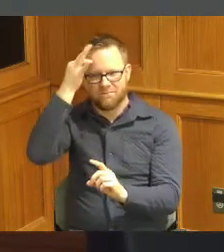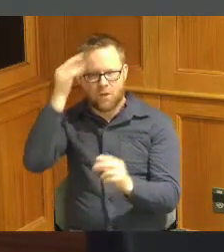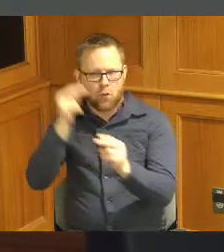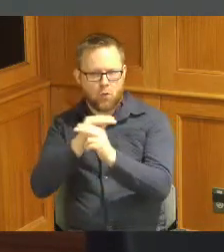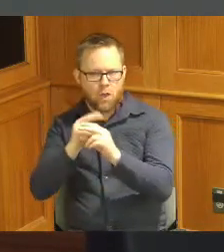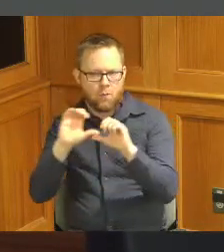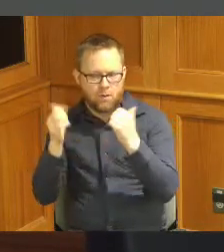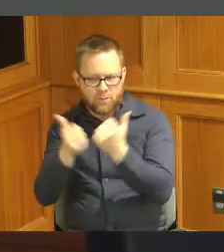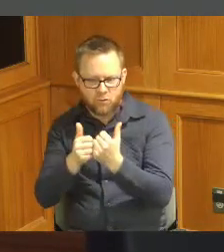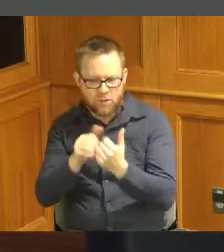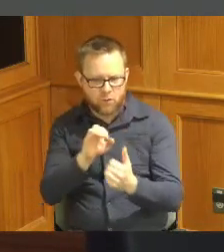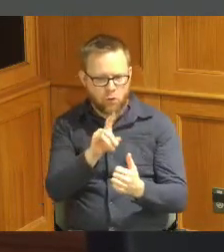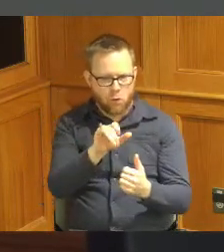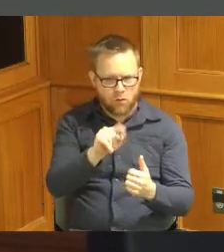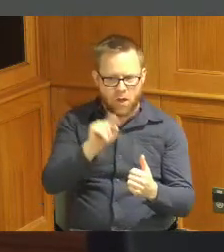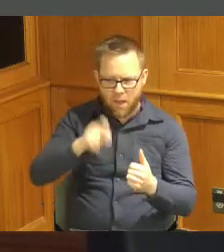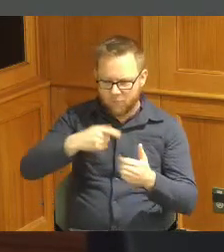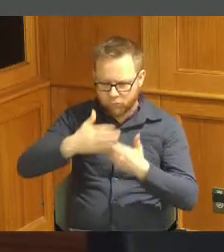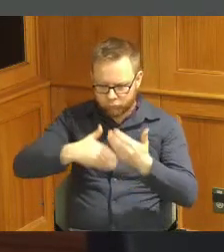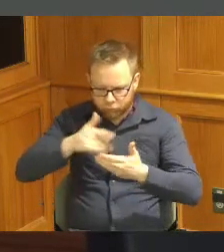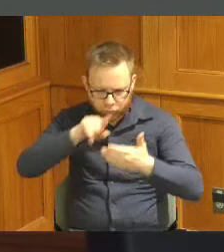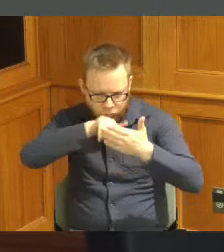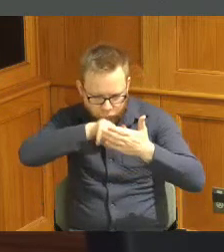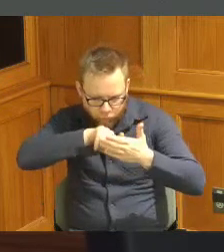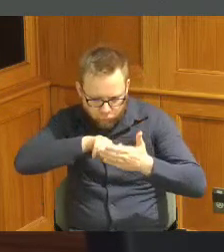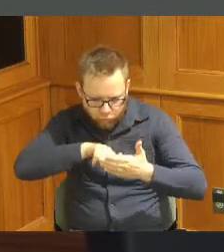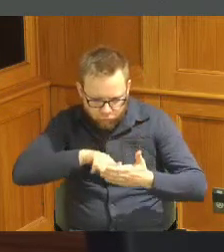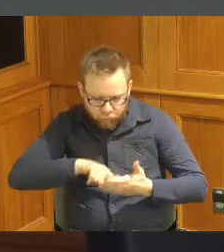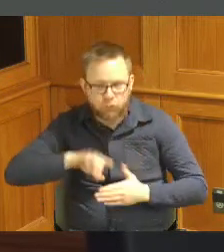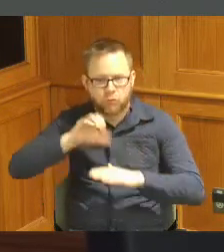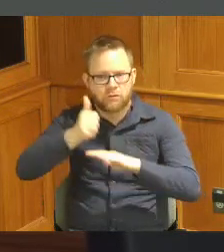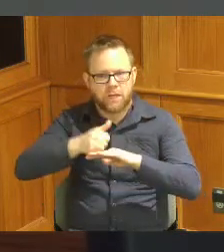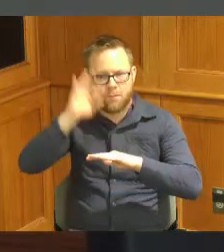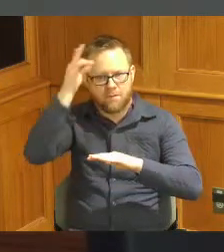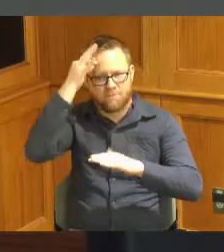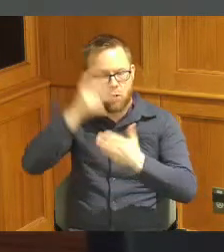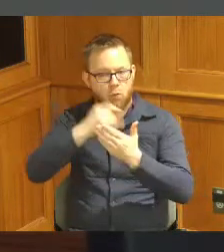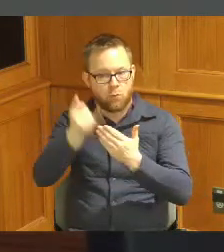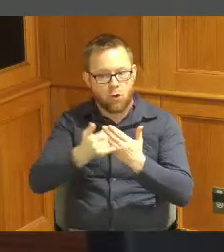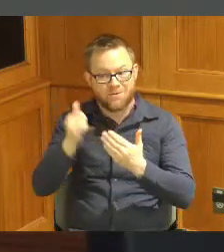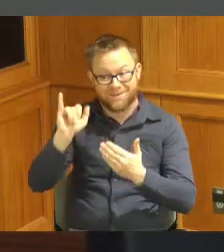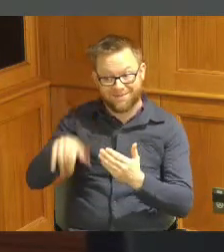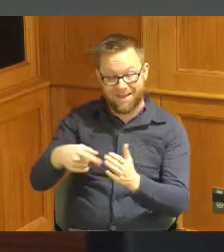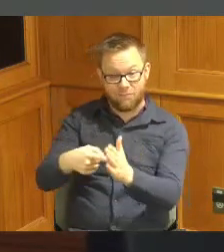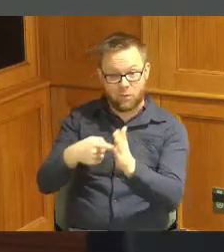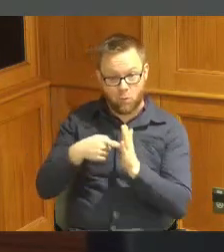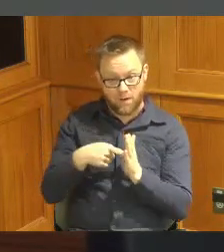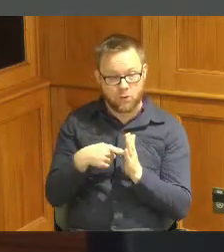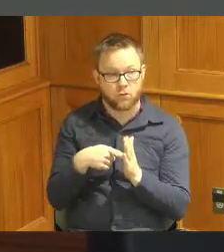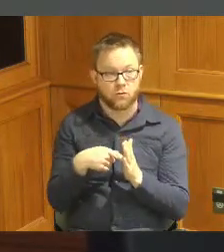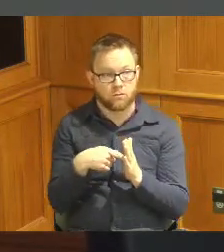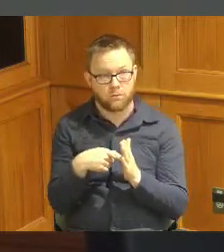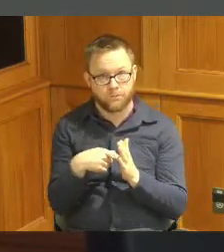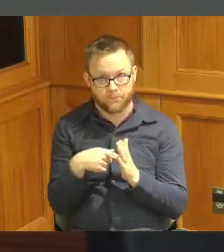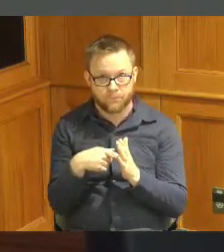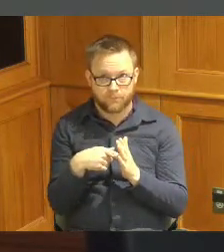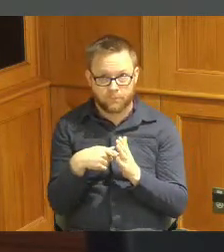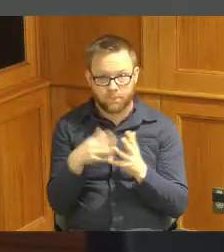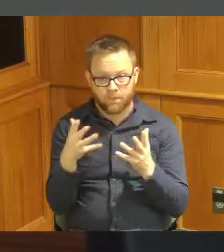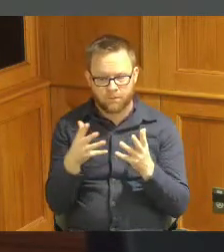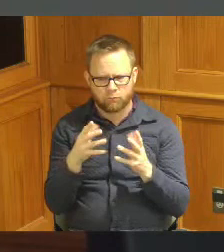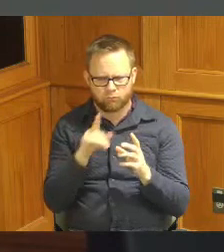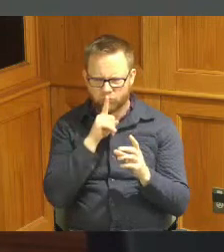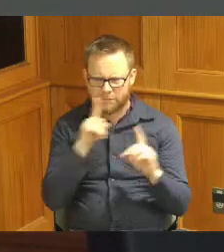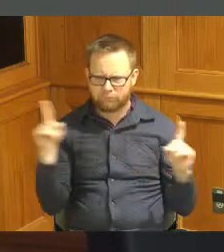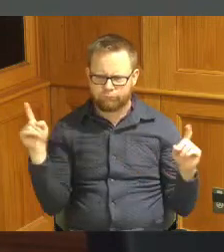and ODOT have to go through in order to build a federal project requires a a complex process to